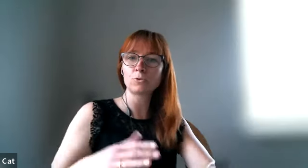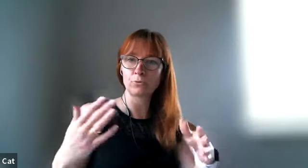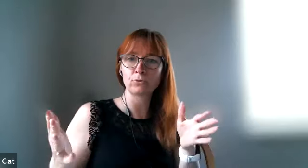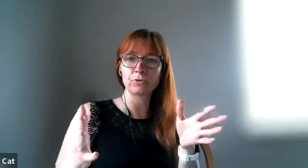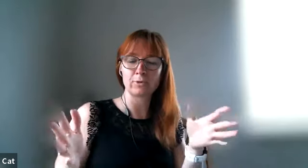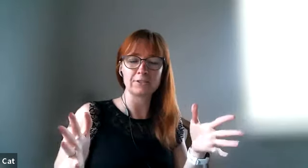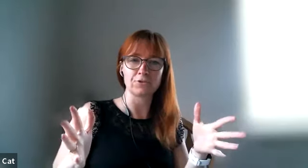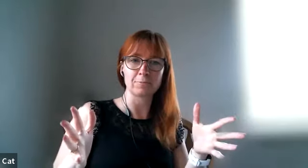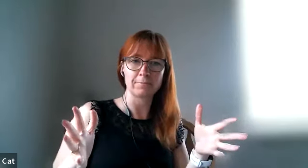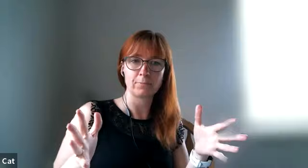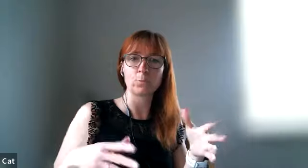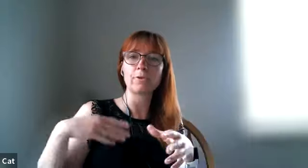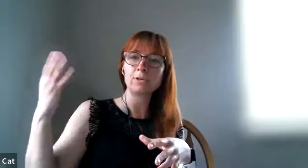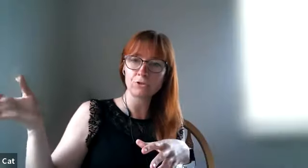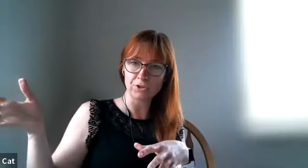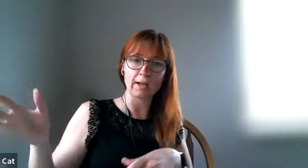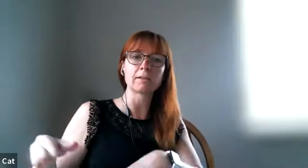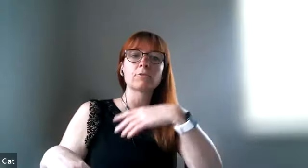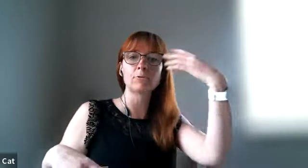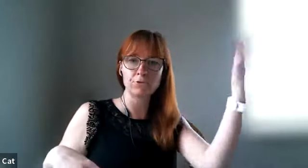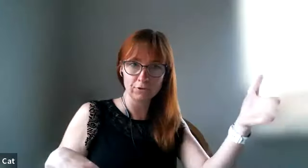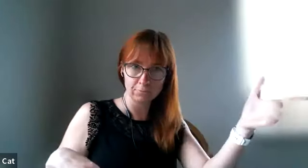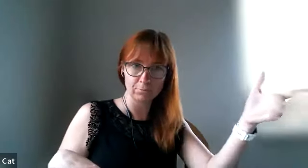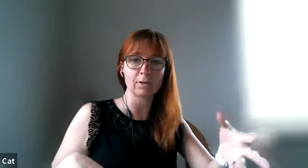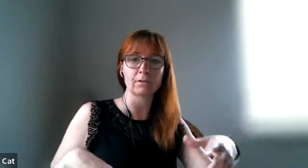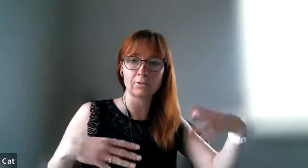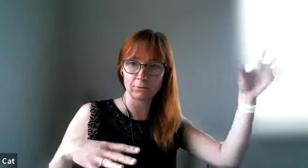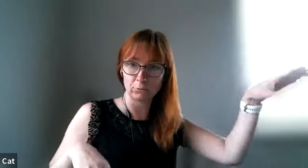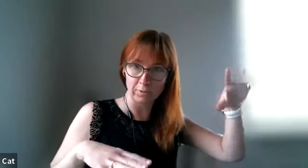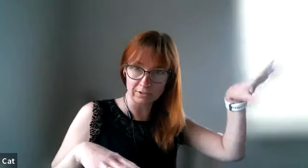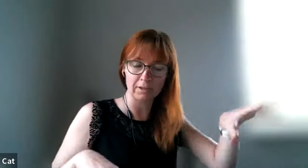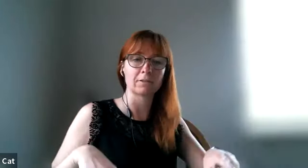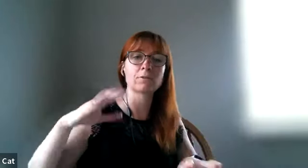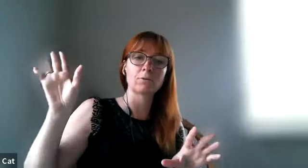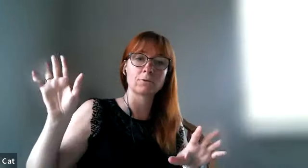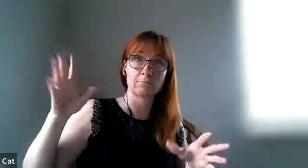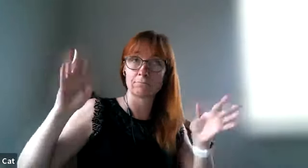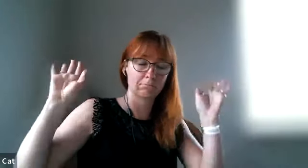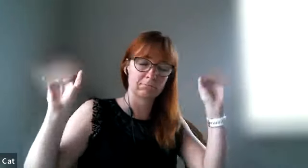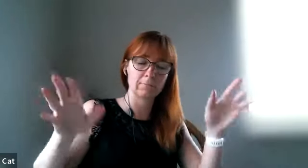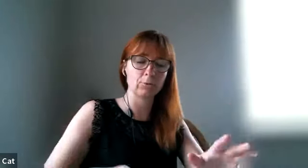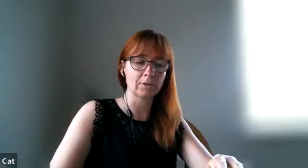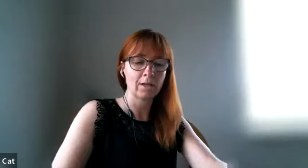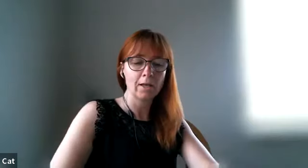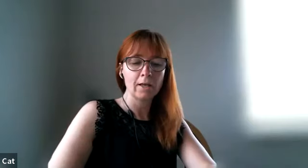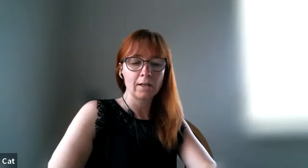improve your relationship whether it's your child or is your partner a romantic partner or anyone